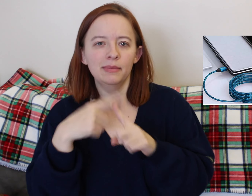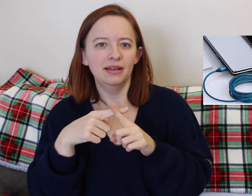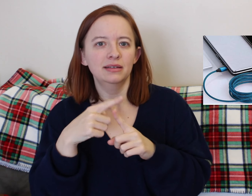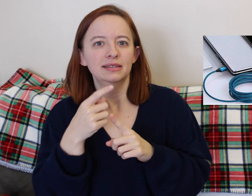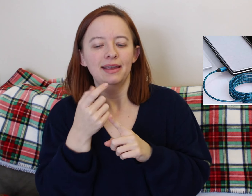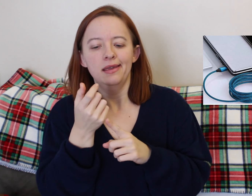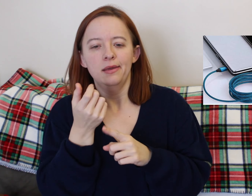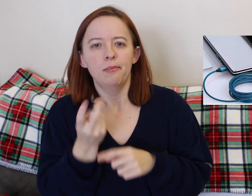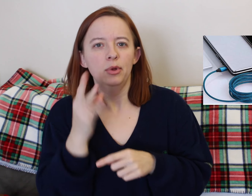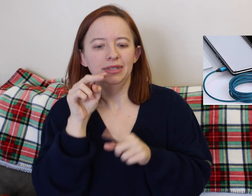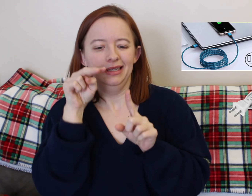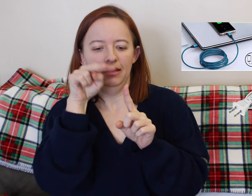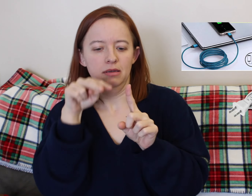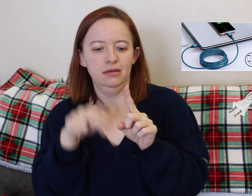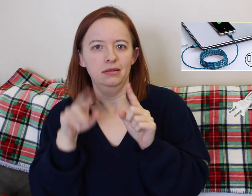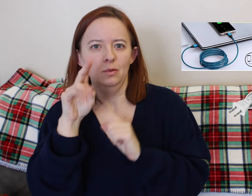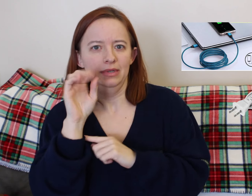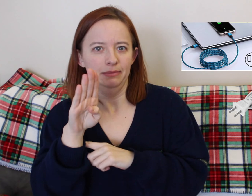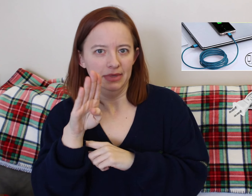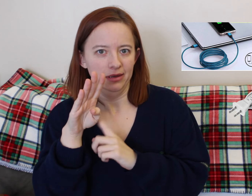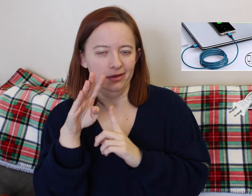The next two things are kind of related.